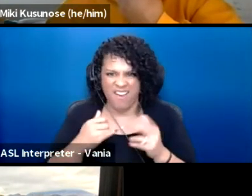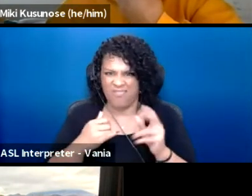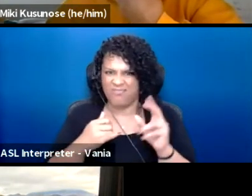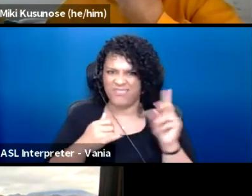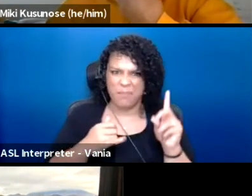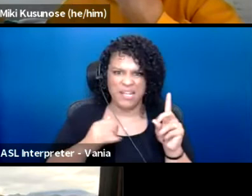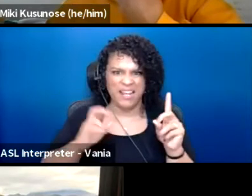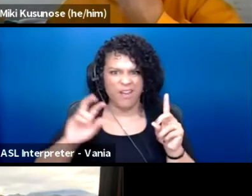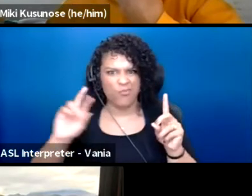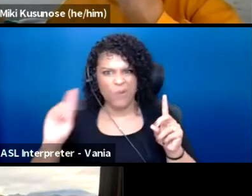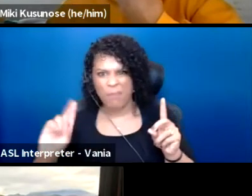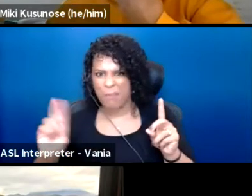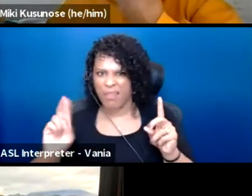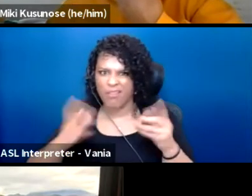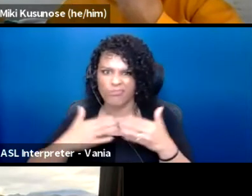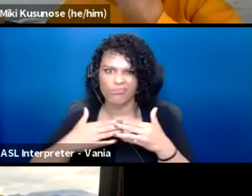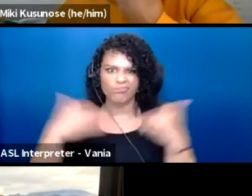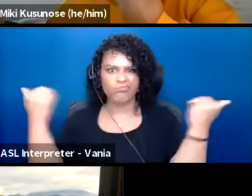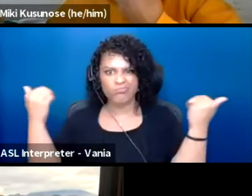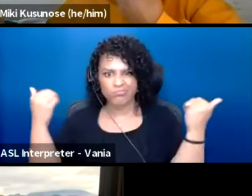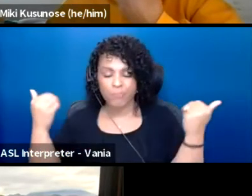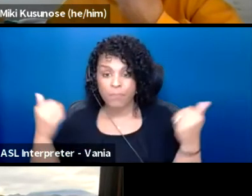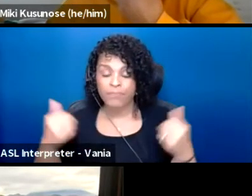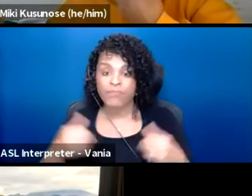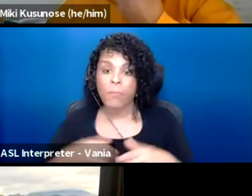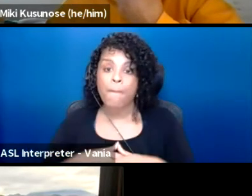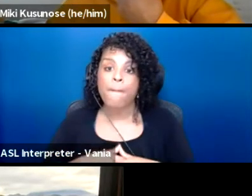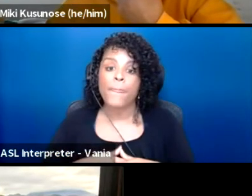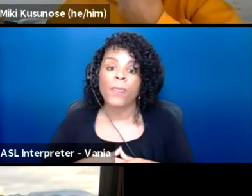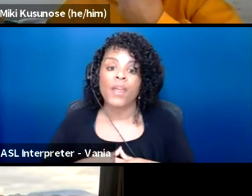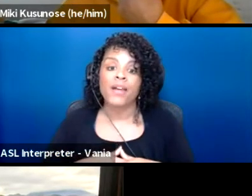is a way of connecting across those